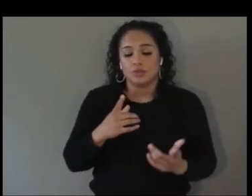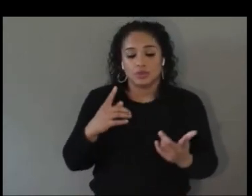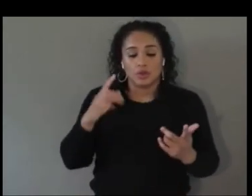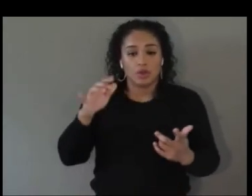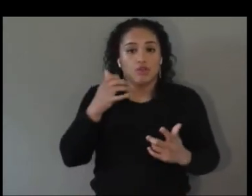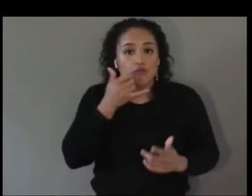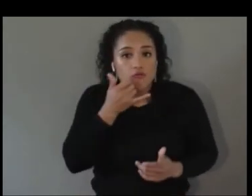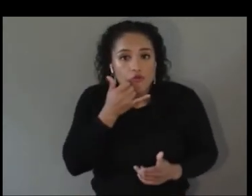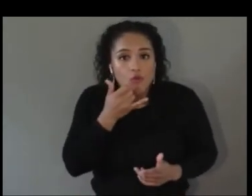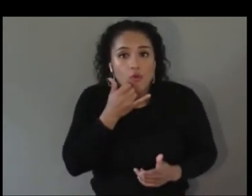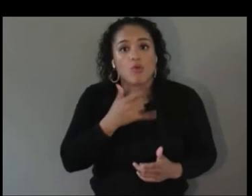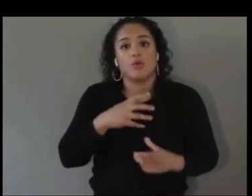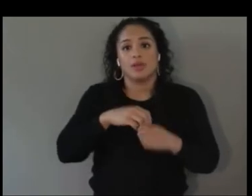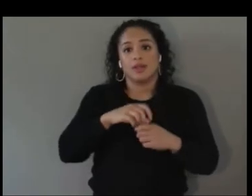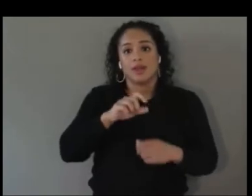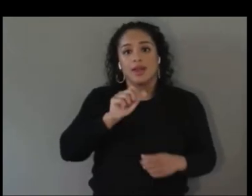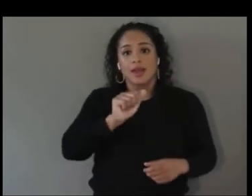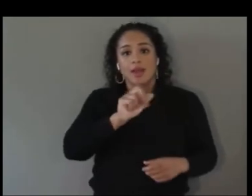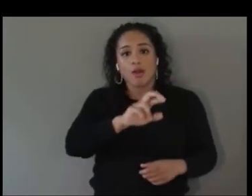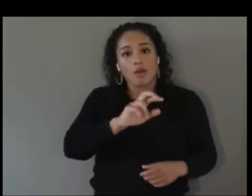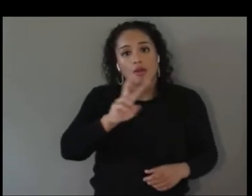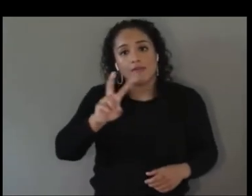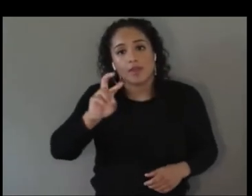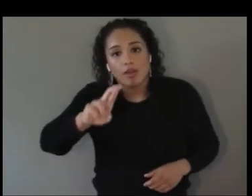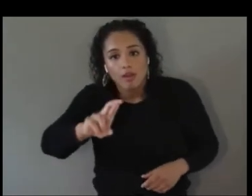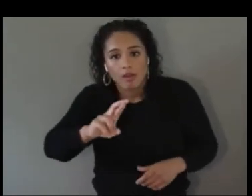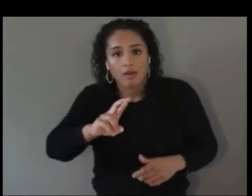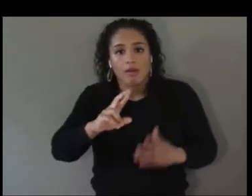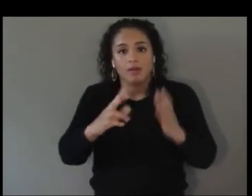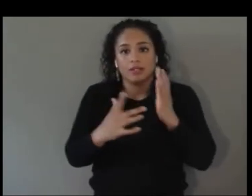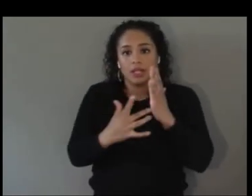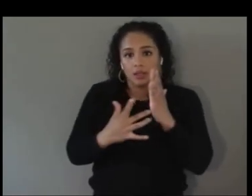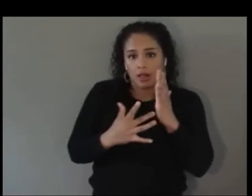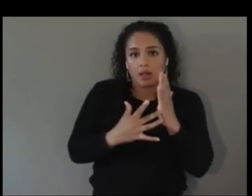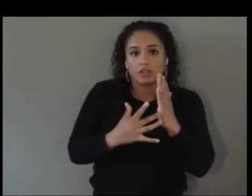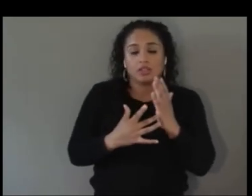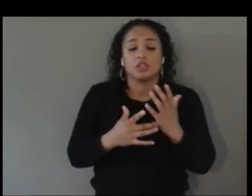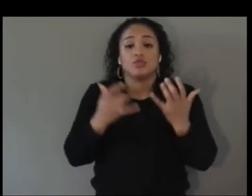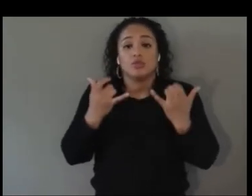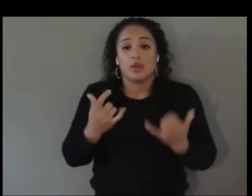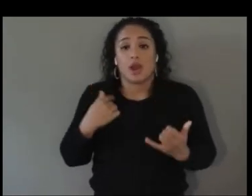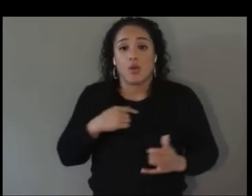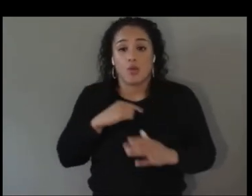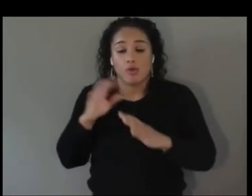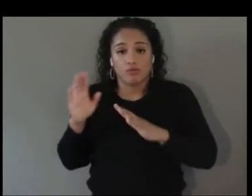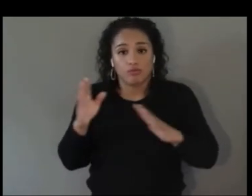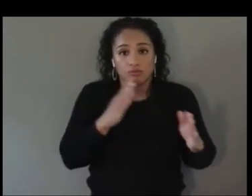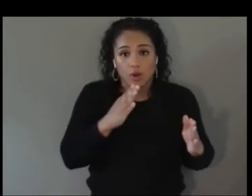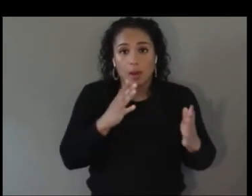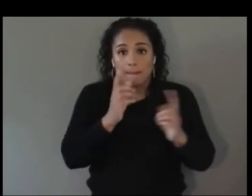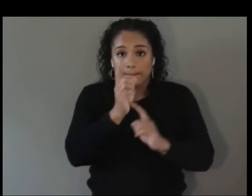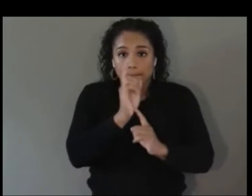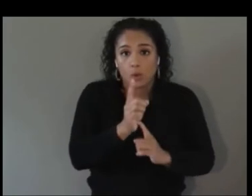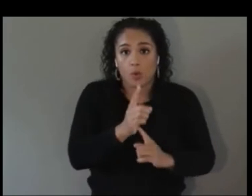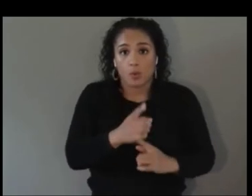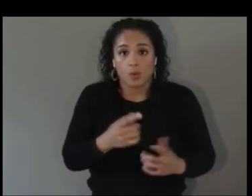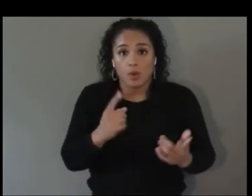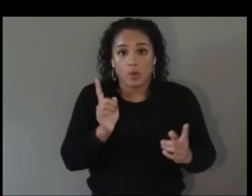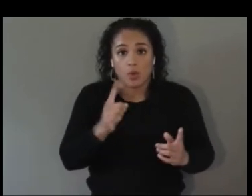this technological inflection point where we're going to get into sensors as the user interface, which means it's the first time in history